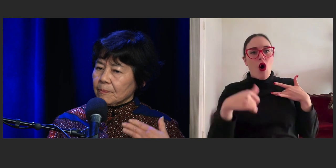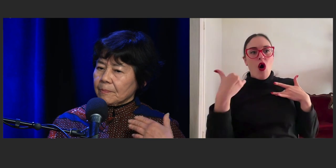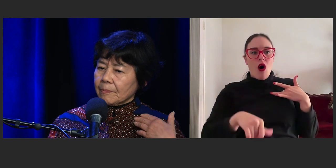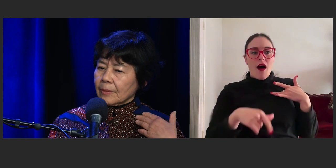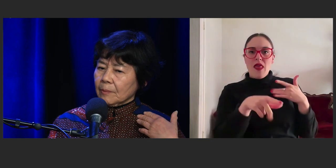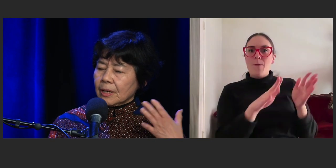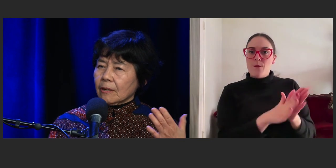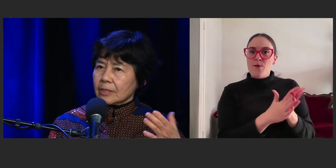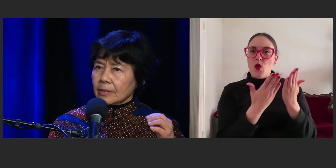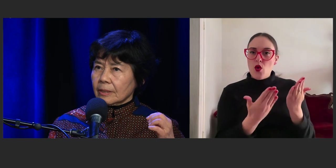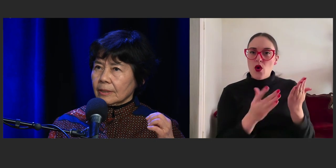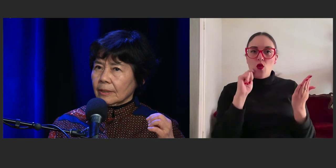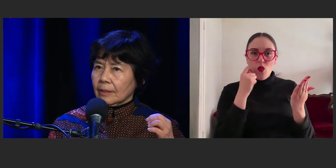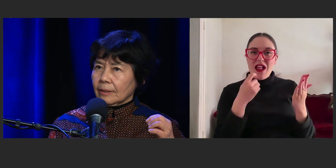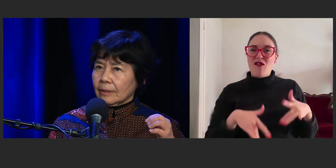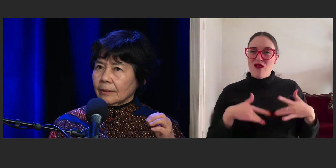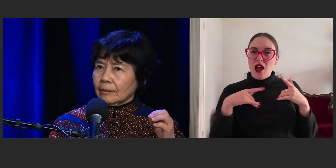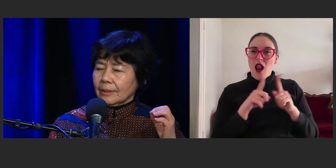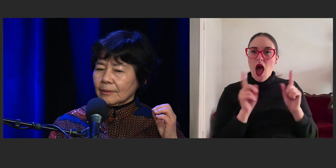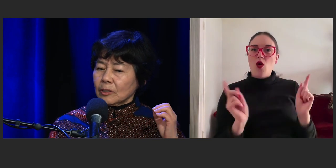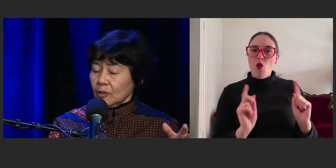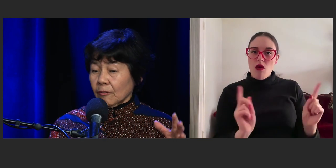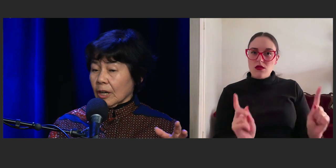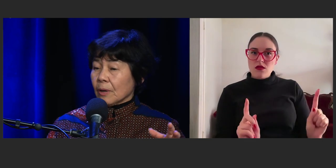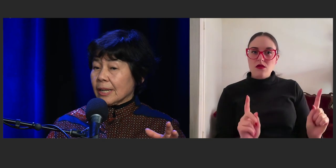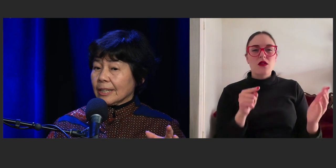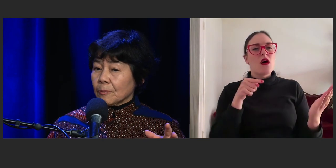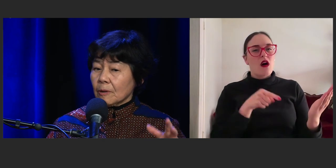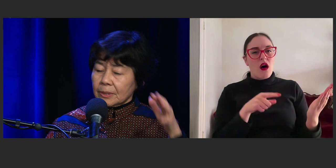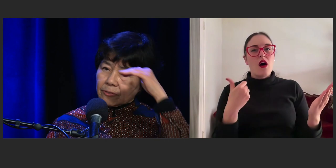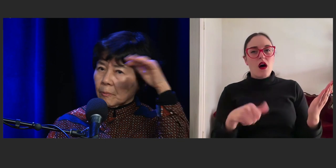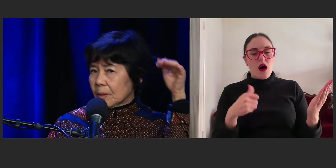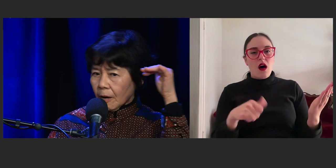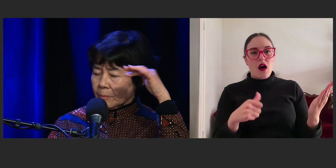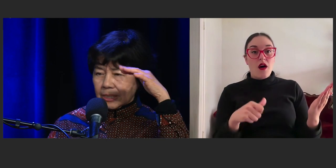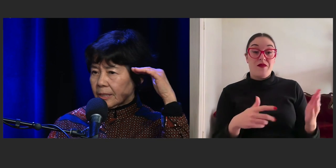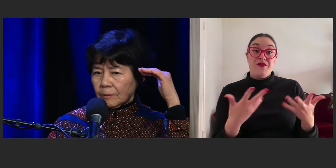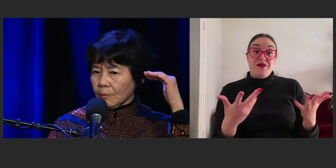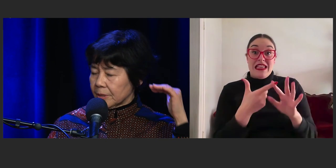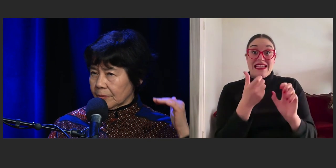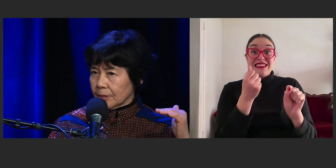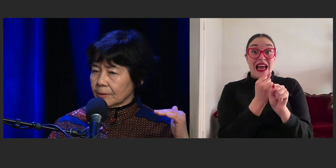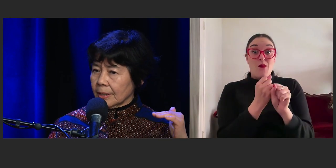Because the novel I'm writing at the moment is from a omniscient point of view